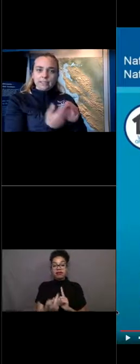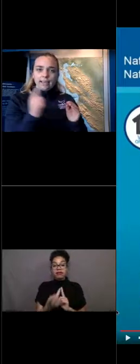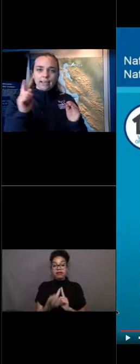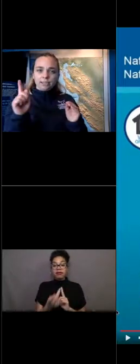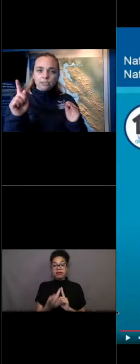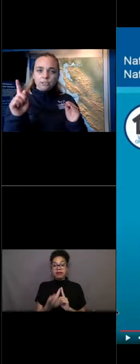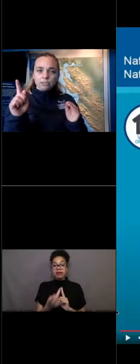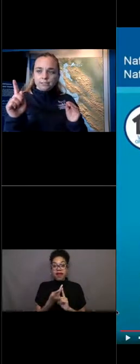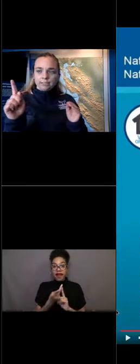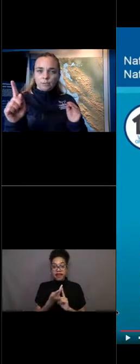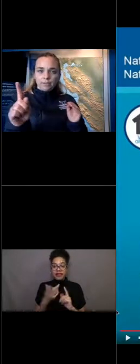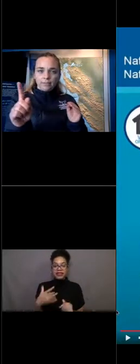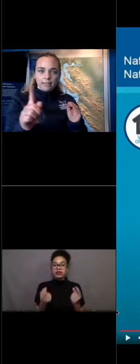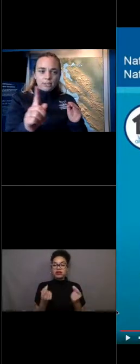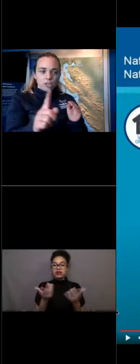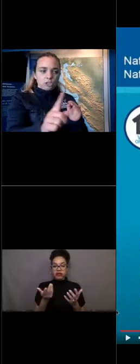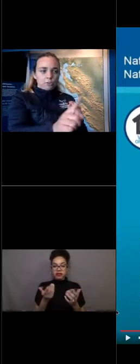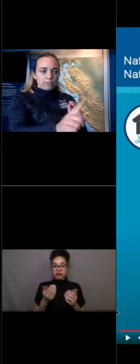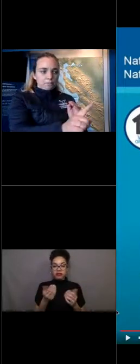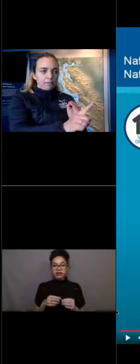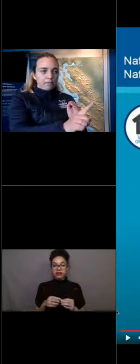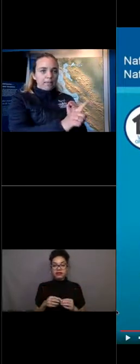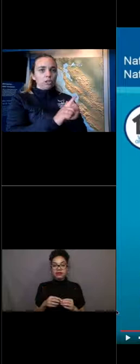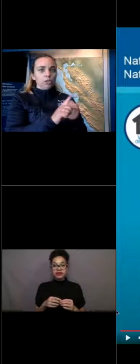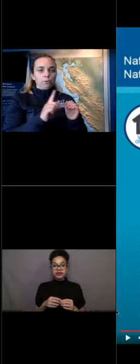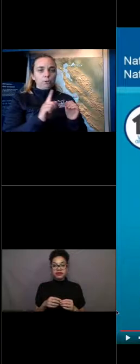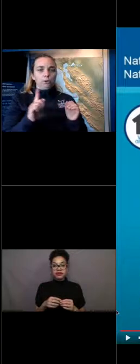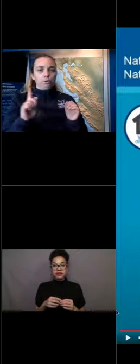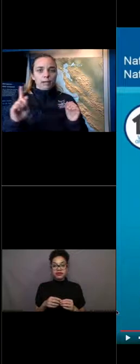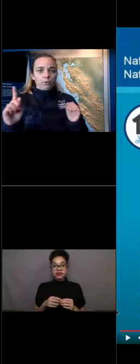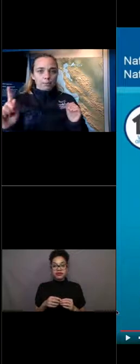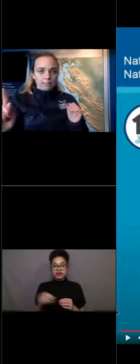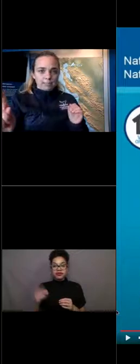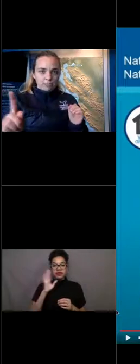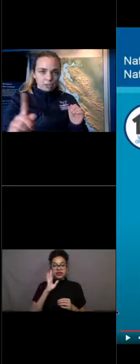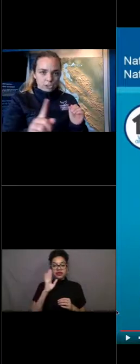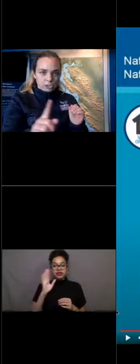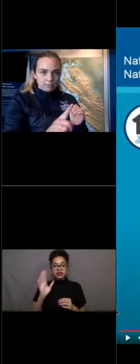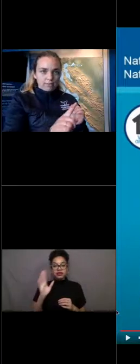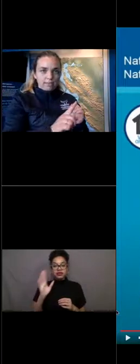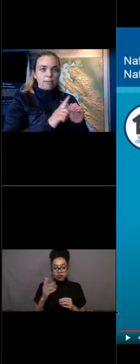they kind of do this thing where they do this big loop around the Pacific Ocean